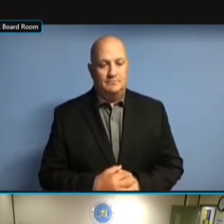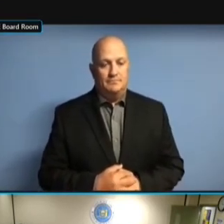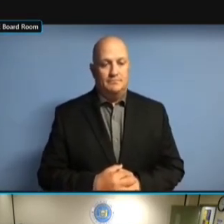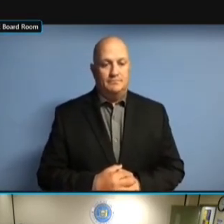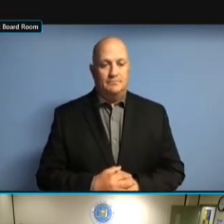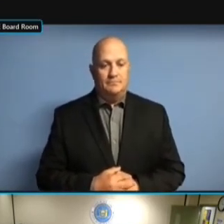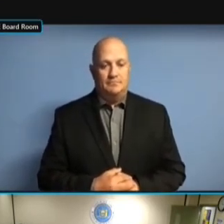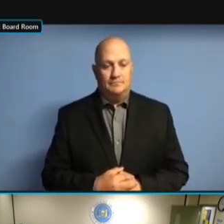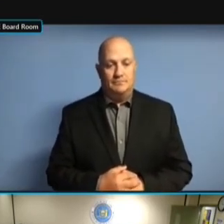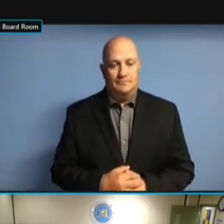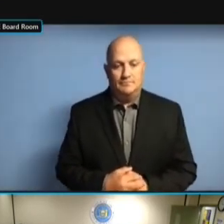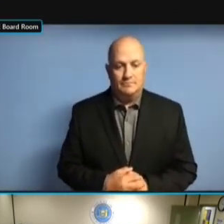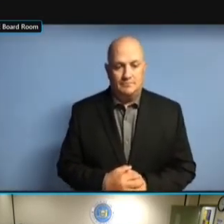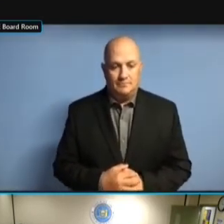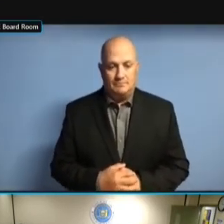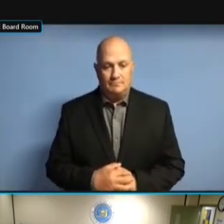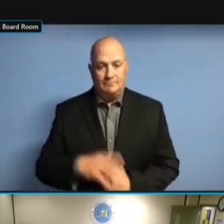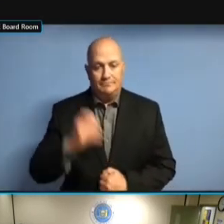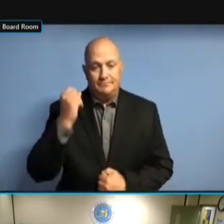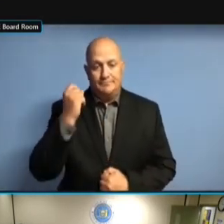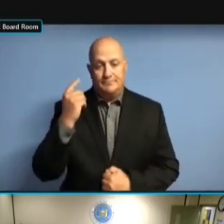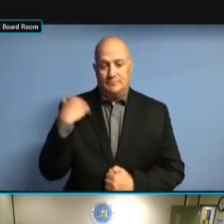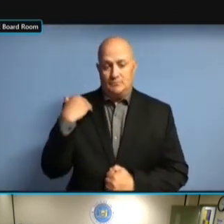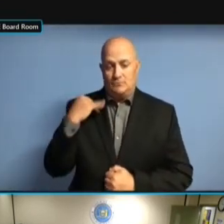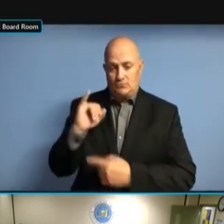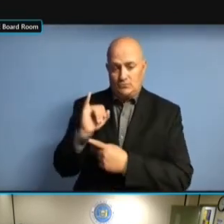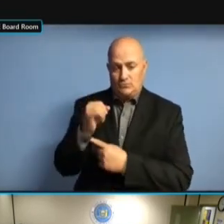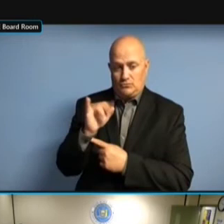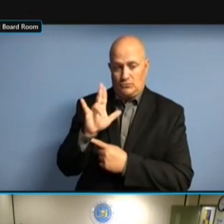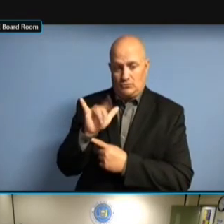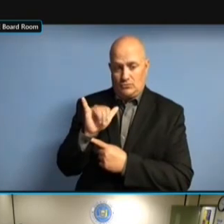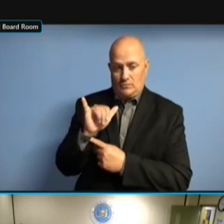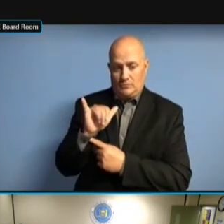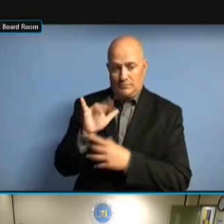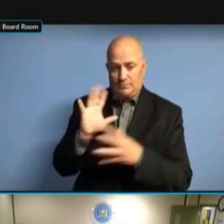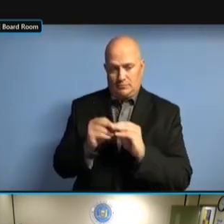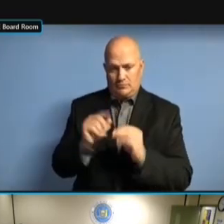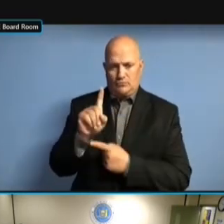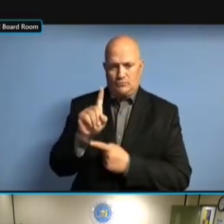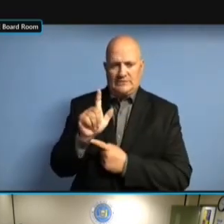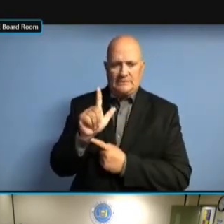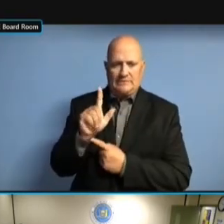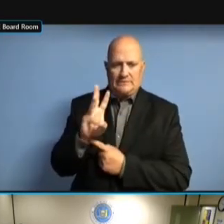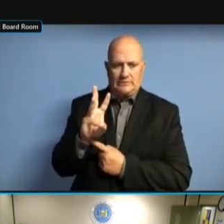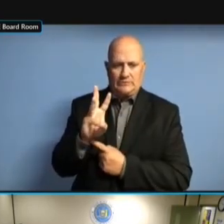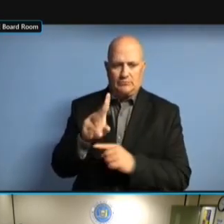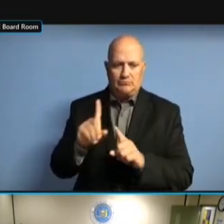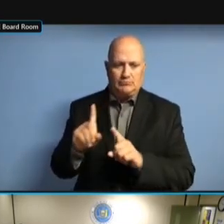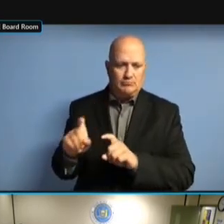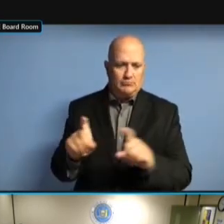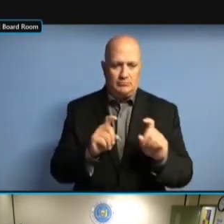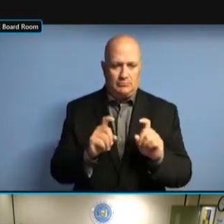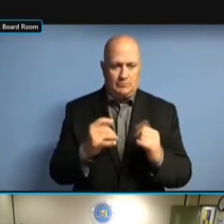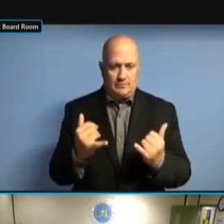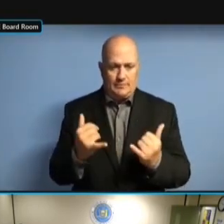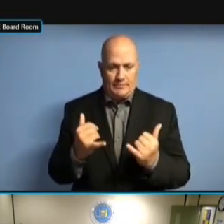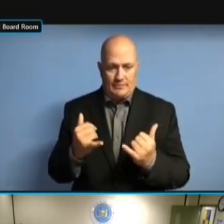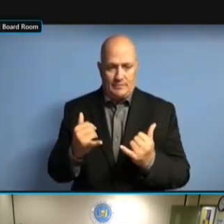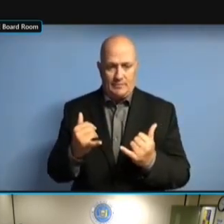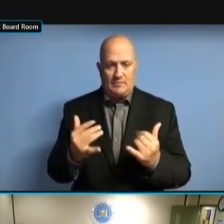JULY. WE CONTINUE TO BE PART OF WE CONTINUE TO BE PART OF WE CONTINUE TO BE PART OF AVR/OVR WE CONTINUE TO BE PART OF AVR/OVR MEETINGS WE CONTINUE TO BE PART OF AVR/OVR MEETINGS AND AVR/OVR MEETINGS AND AVR/OVR MEETINGS AND CONVERSATIONS. CONVERSATIONS. CONVERSATIONS. WE CONVERSATIONS. WE CONTINUE CONVERSATIONS. WE CONTINUE TO CONVERSATIONS. WE CONTINUE TO HAVE CONVERSATIONS. WE CONTINUE TO HAVE WEEKLY WE CONTINUE TO HAVE WEEKLY WE CONTINUE TO HAVE WEEKLY MEETINGS WE CONTINUE TO HAVE WEEKLY MEETINGS WITH WE CONTINUE TO HAVE WEEKLY MEETINGS WITH I.T. WE CONTINUE TO HAVE WEEKLY MEETINGS WITH I.T. COMPLIANCE WE CONTINUE TO HAVE WEEKLY MEETINGS WITH I.T. COMPLIANCE ON